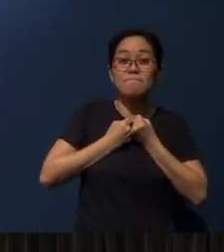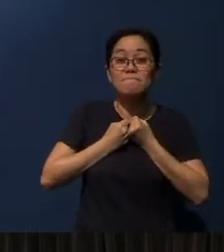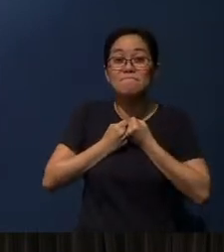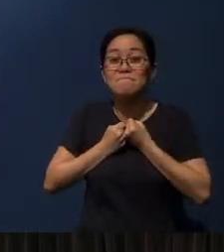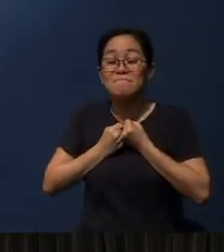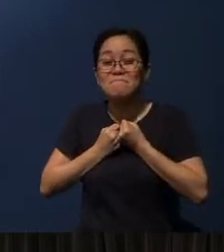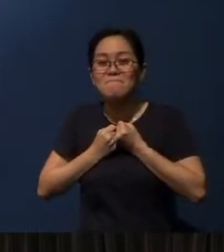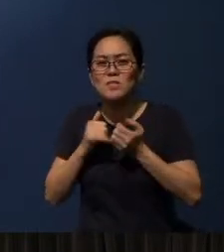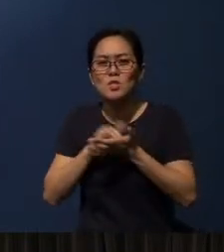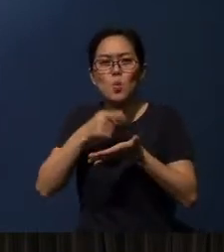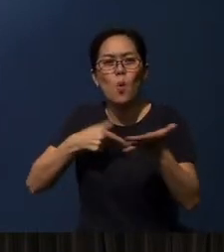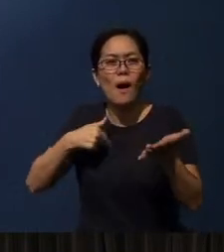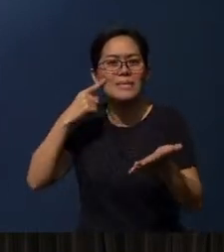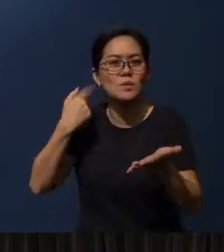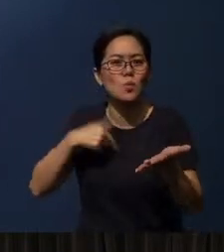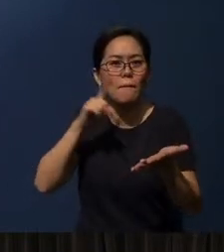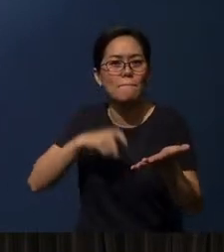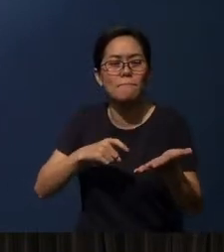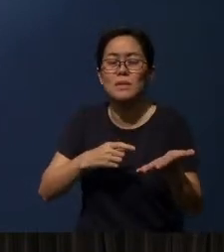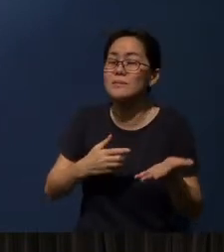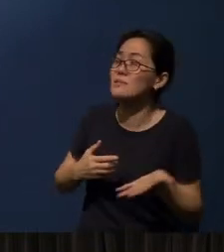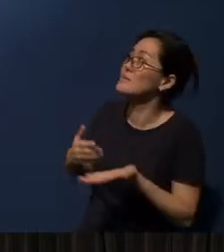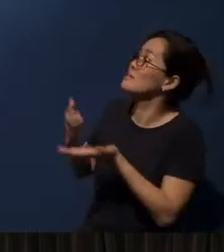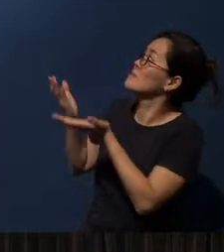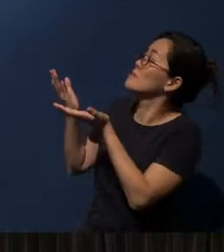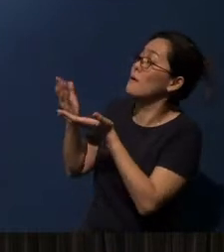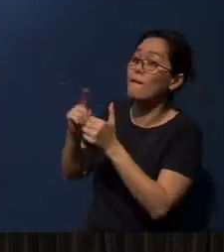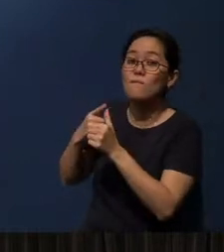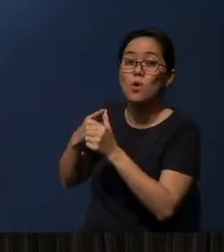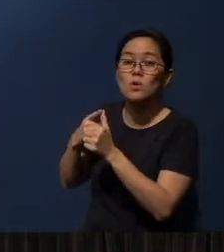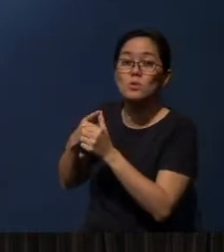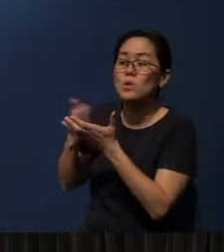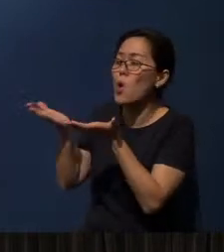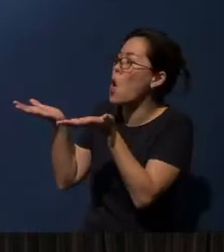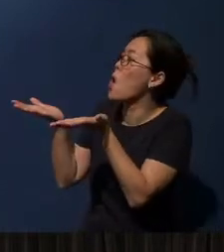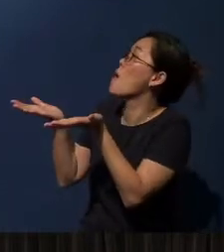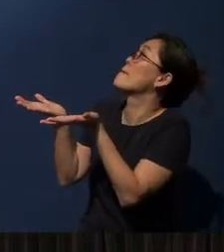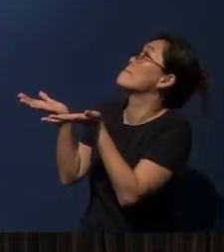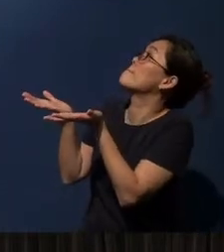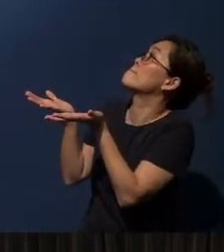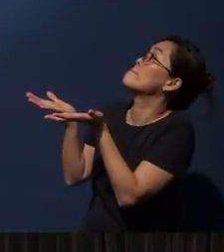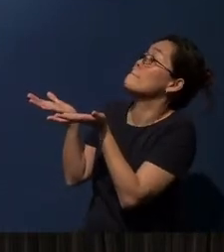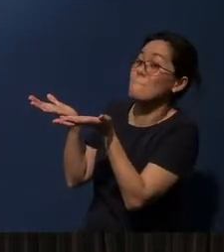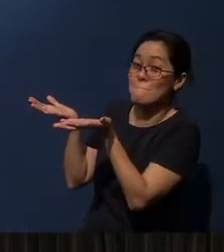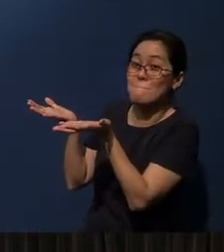This is what I think we need to come to God with. Firstly, an open palm to receive.